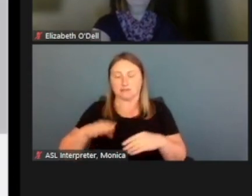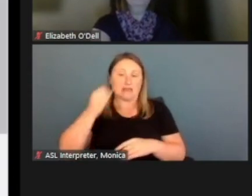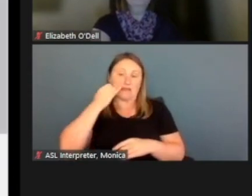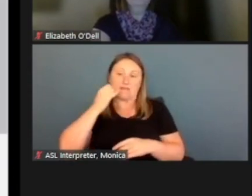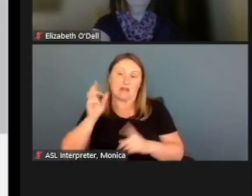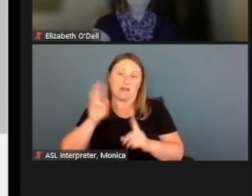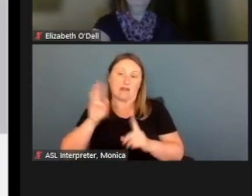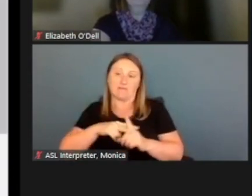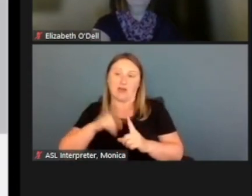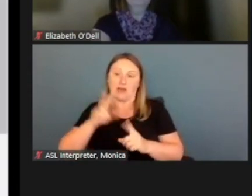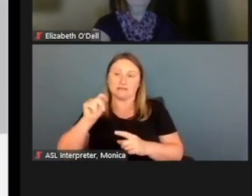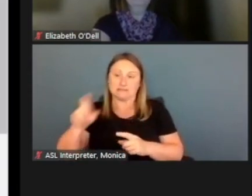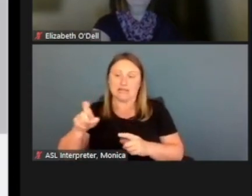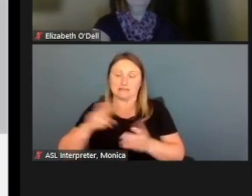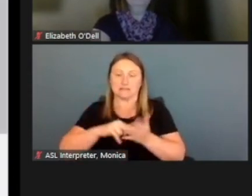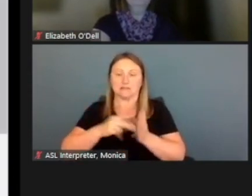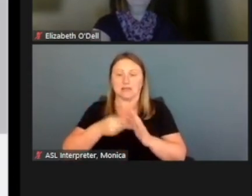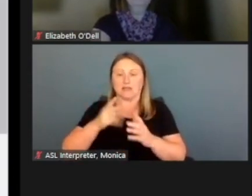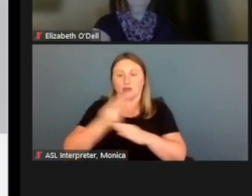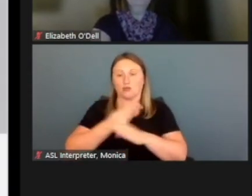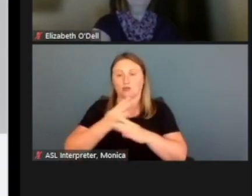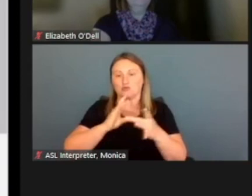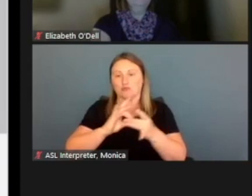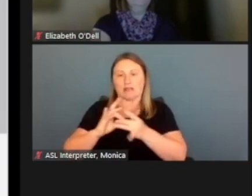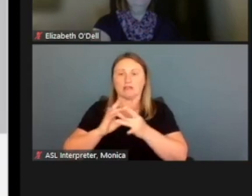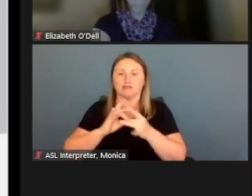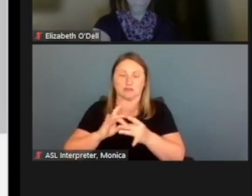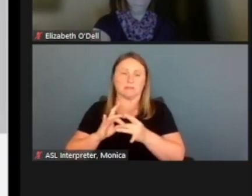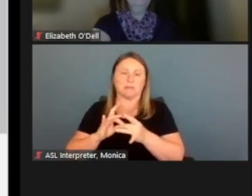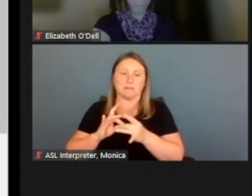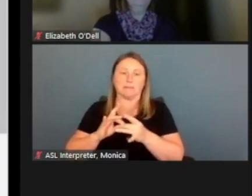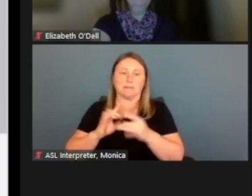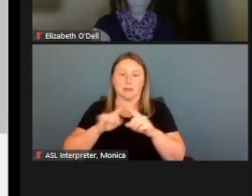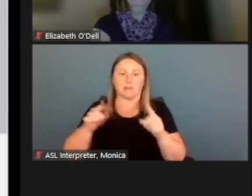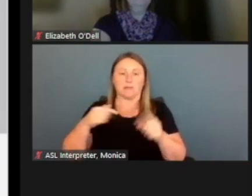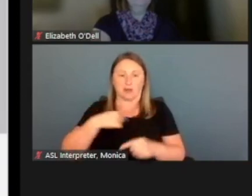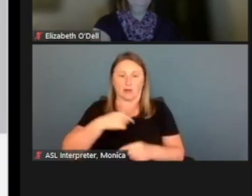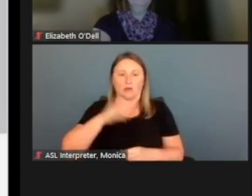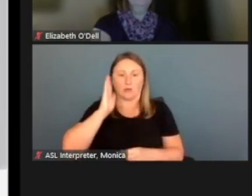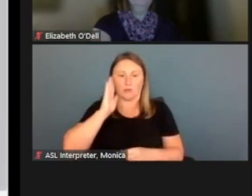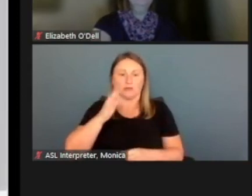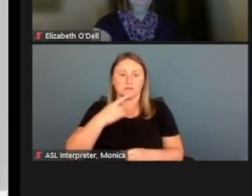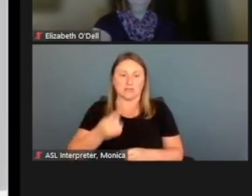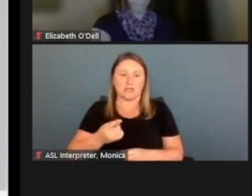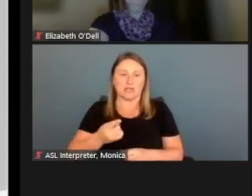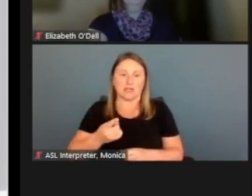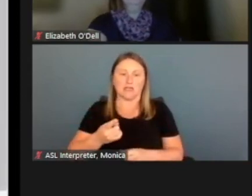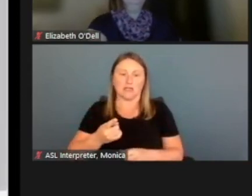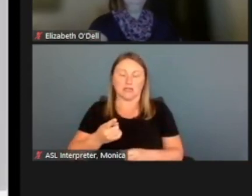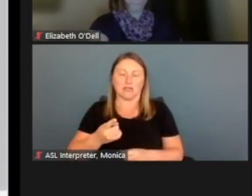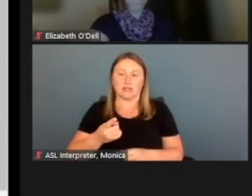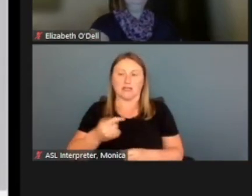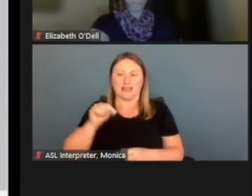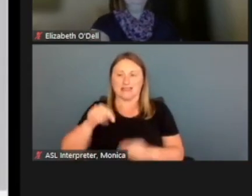then it uses relationships. But we're gonna say, well, this household files taxes,